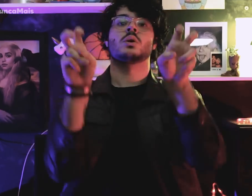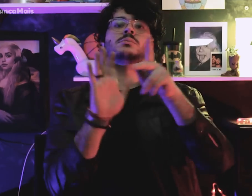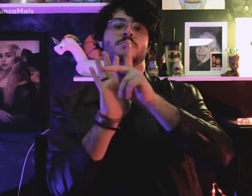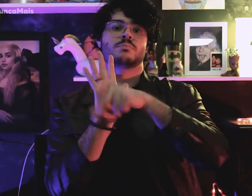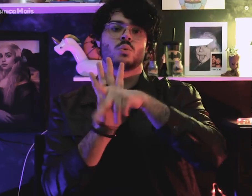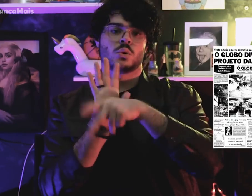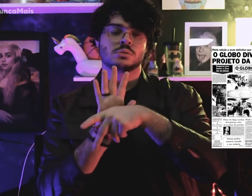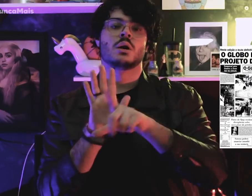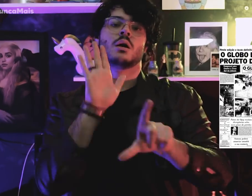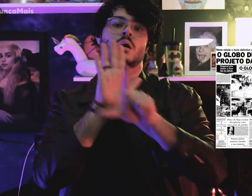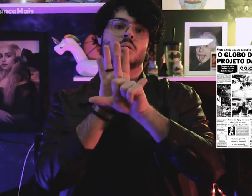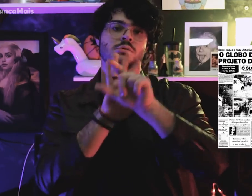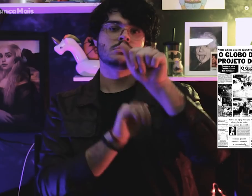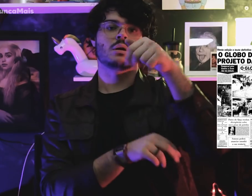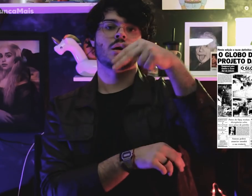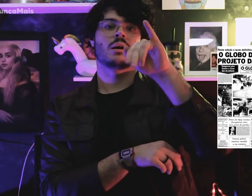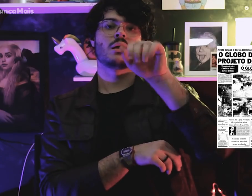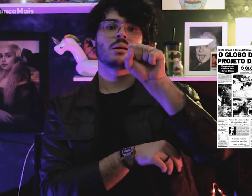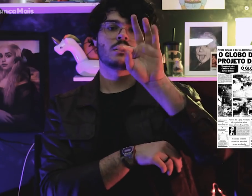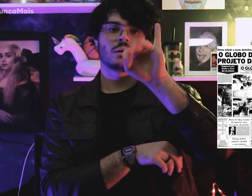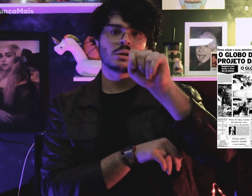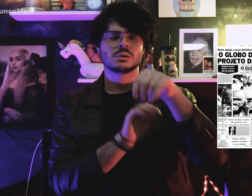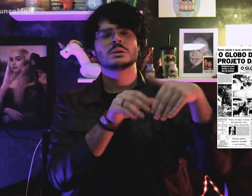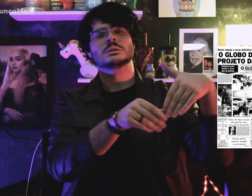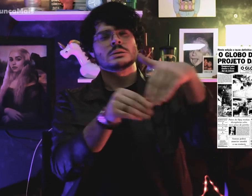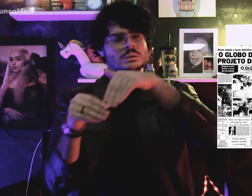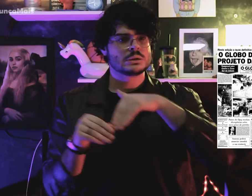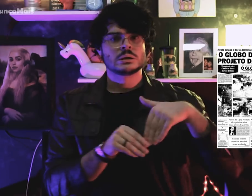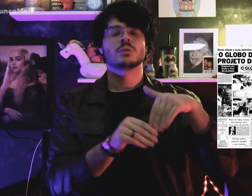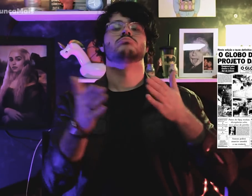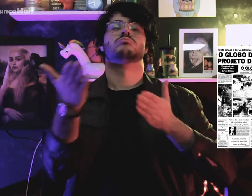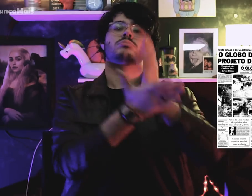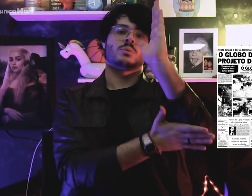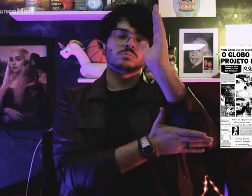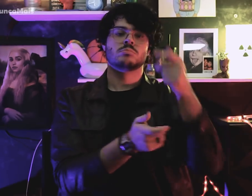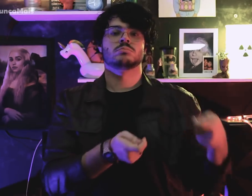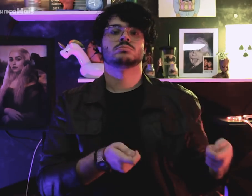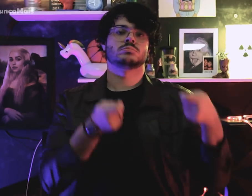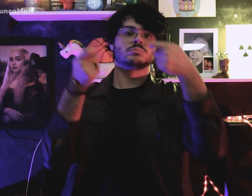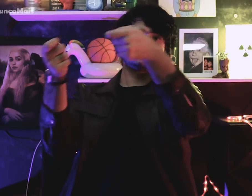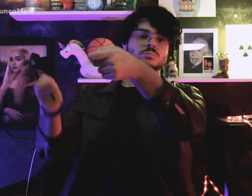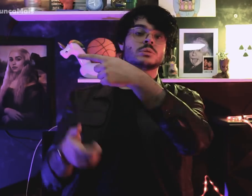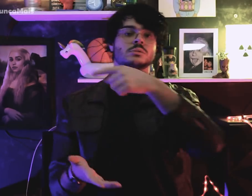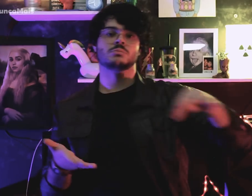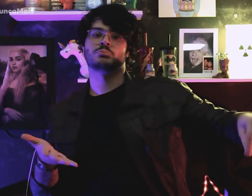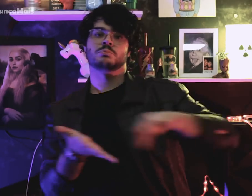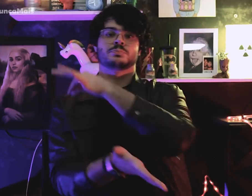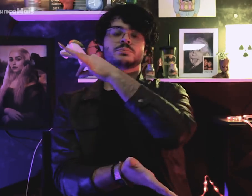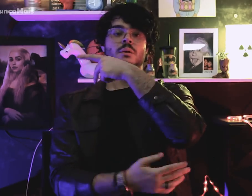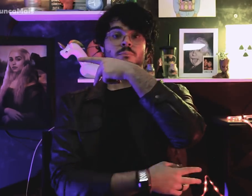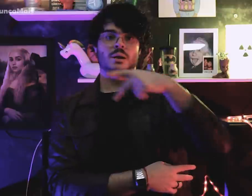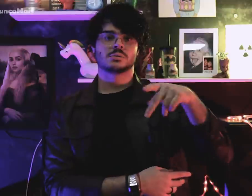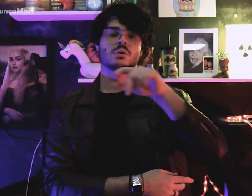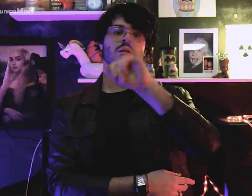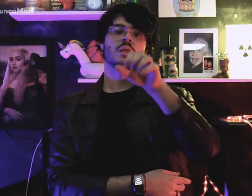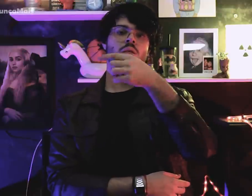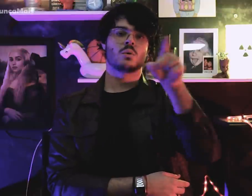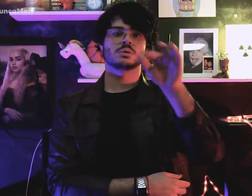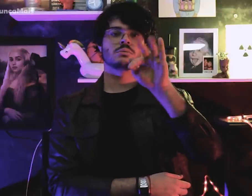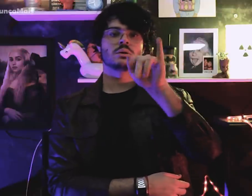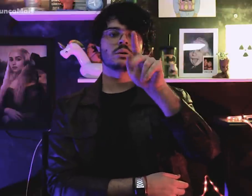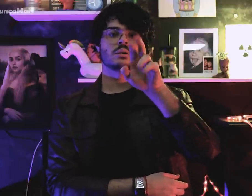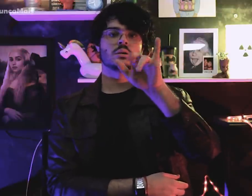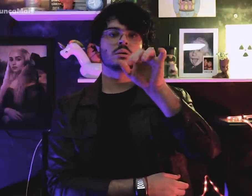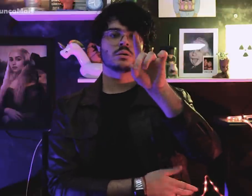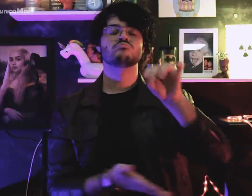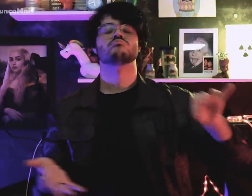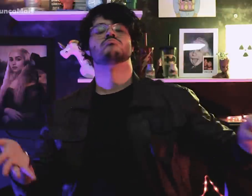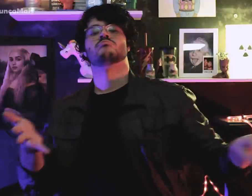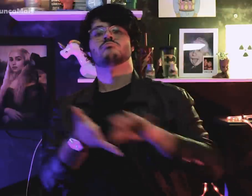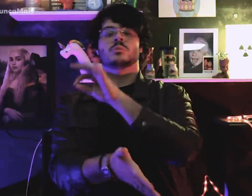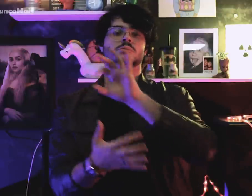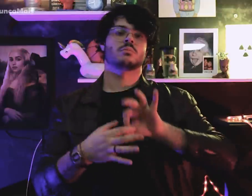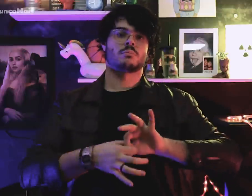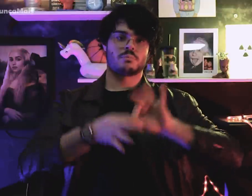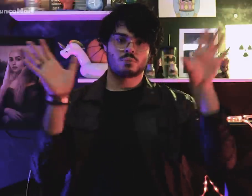o projeto da Lei da Anistia, que foi assinado pelo presidente Figueiredo.